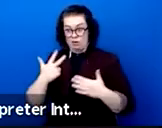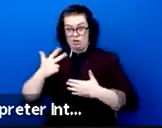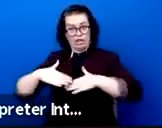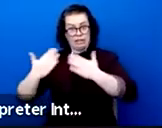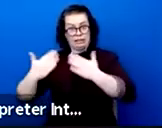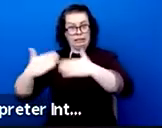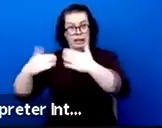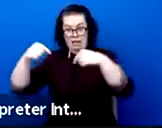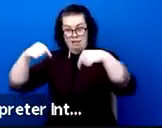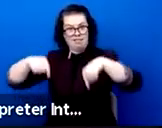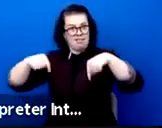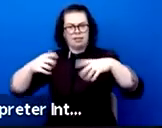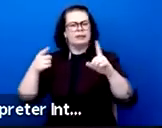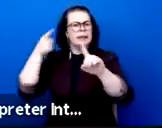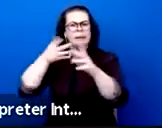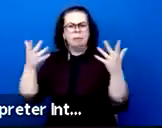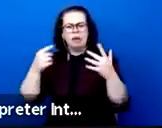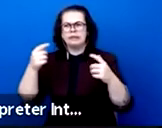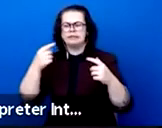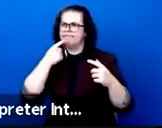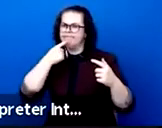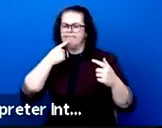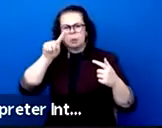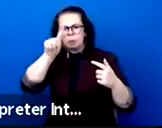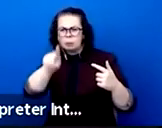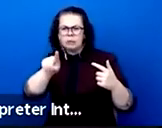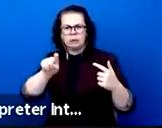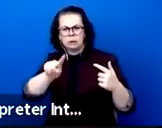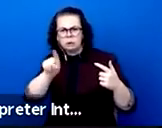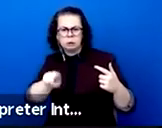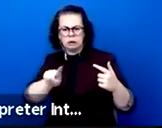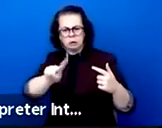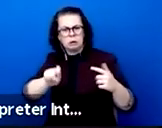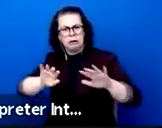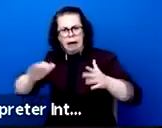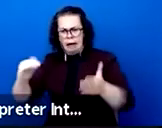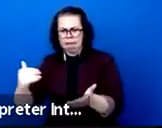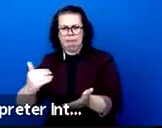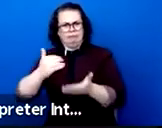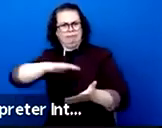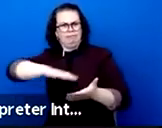and to explore this sector of the performing arts which is so special because it's perfectly